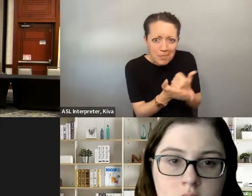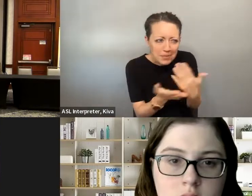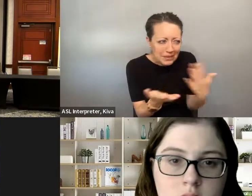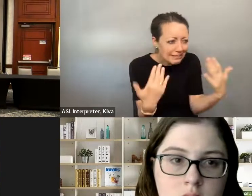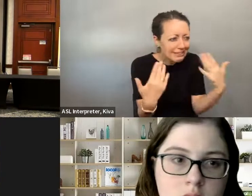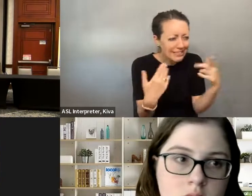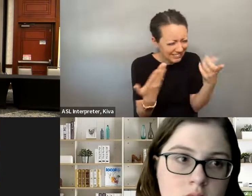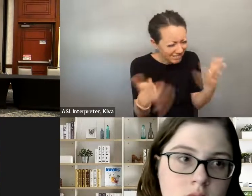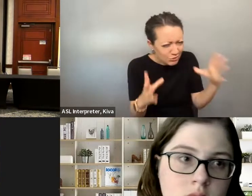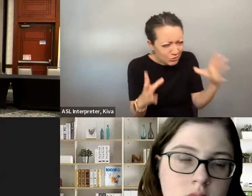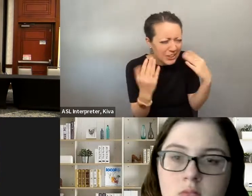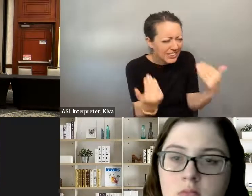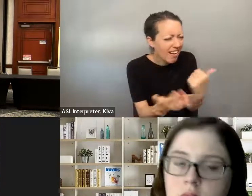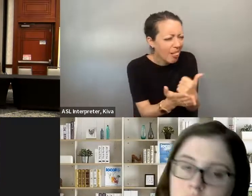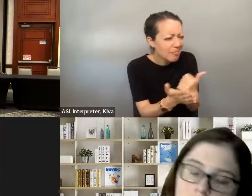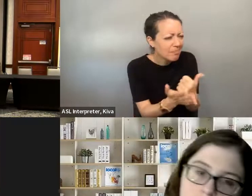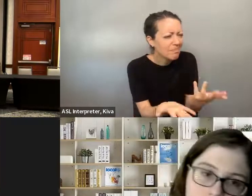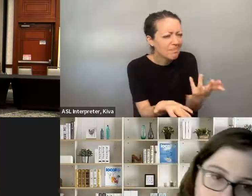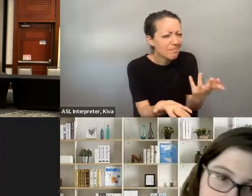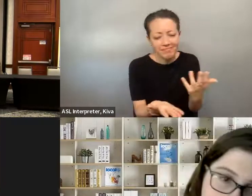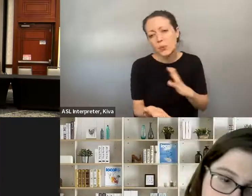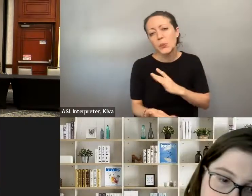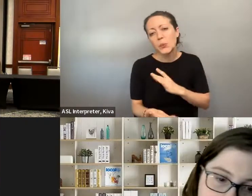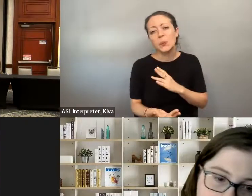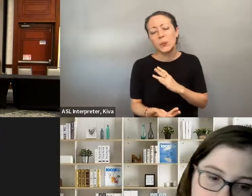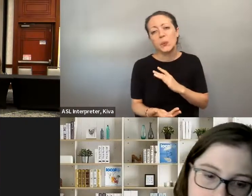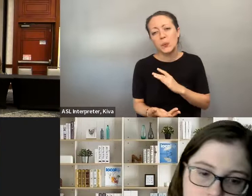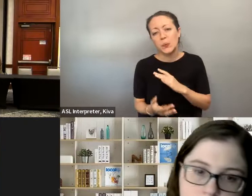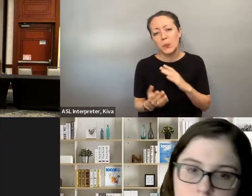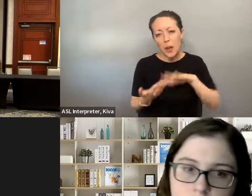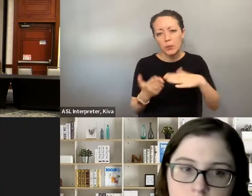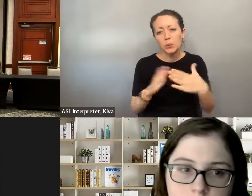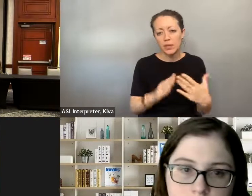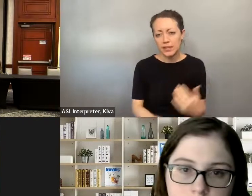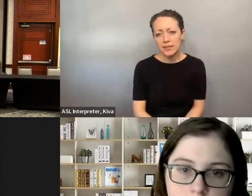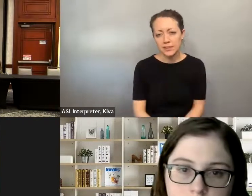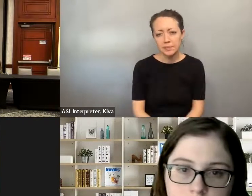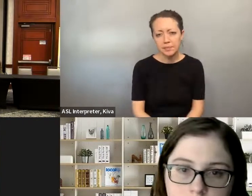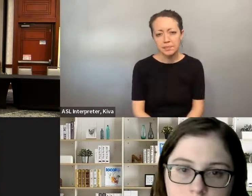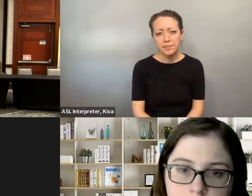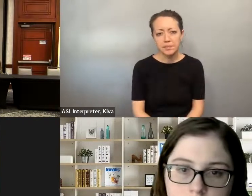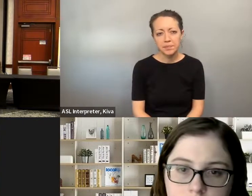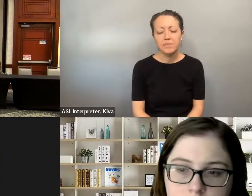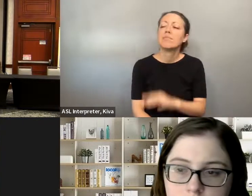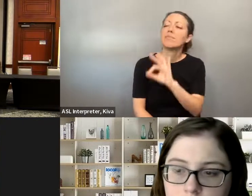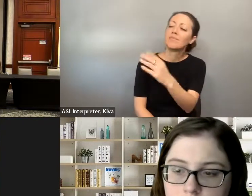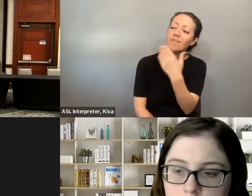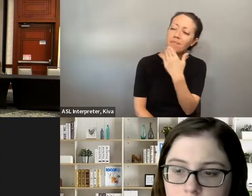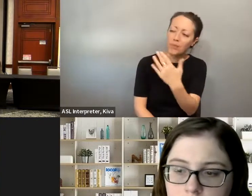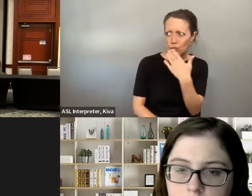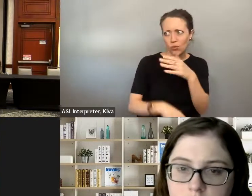me, hey, you might want to do that and it comes better from Is, is feeling comfortable, and you know that they're saying it. somebody that, you know, also has a disability, is feeling comfortable and you know they' re saying it, you know, in an You know, in an aspect to help you